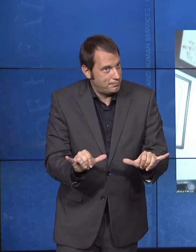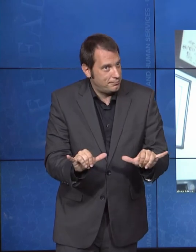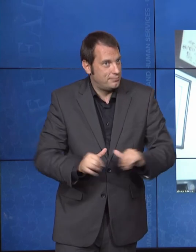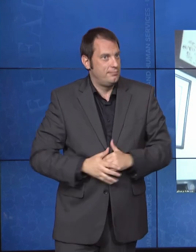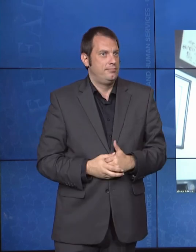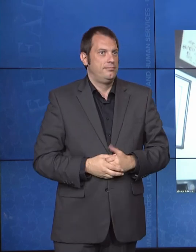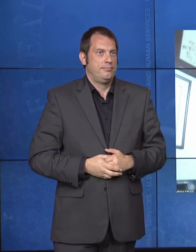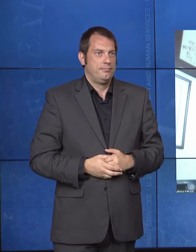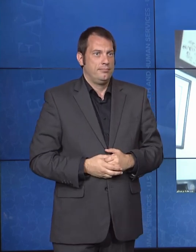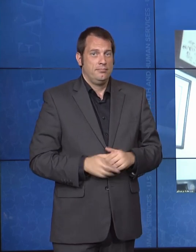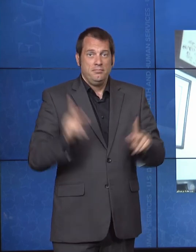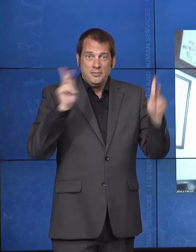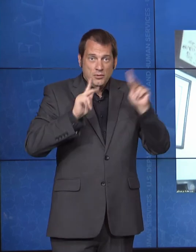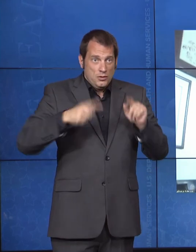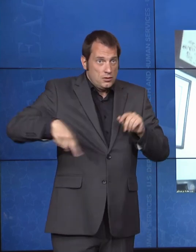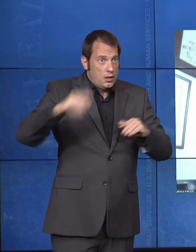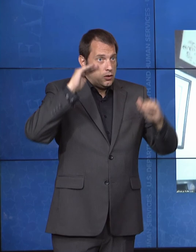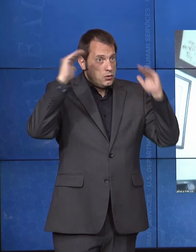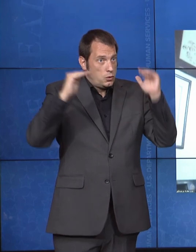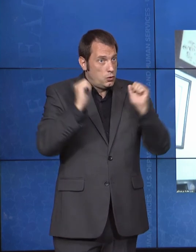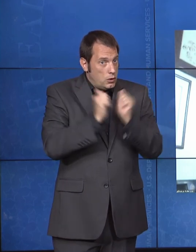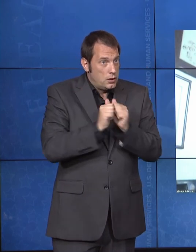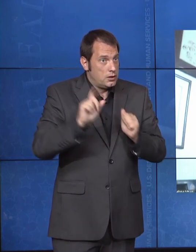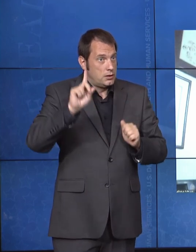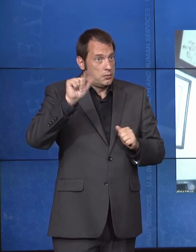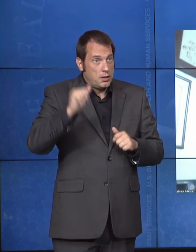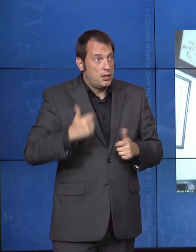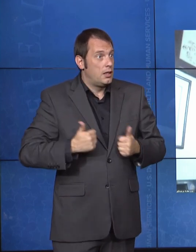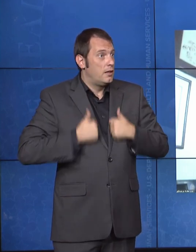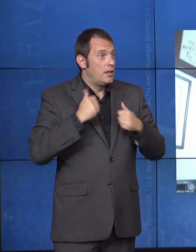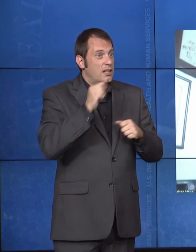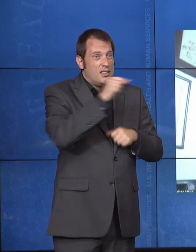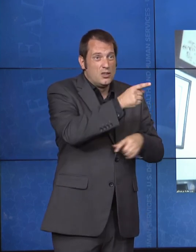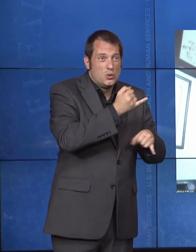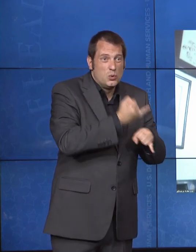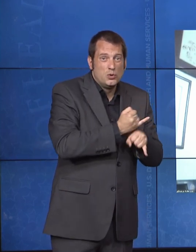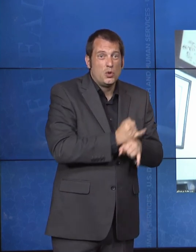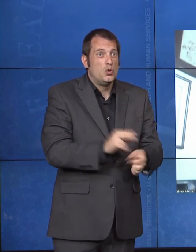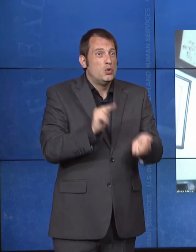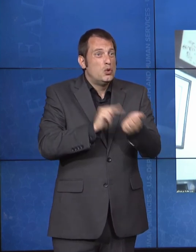other institutions make upholding that right and ensuring necessary and appropriate support